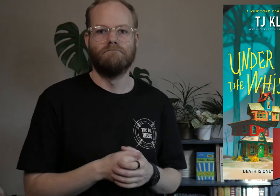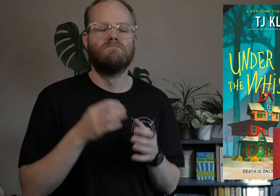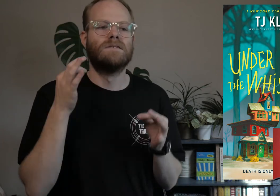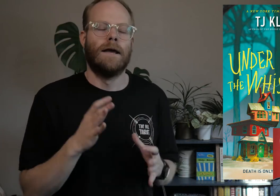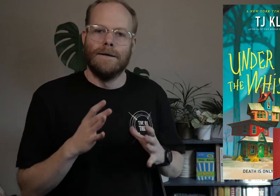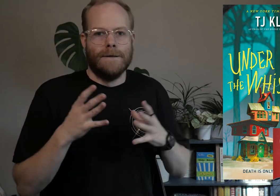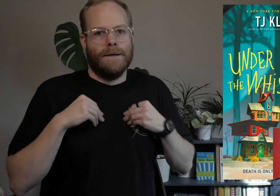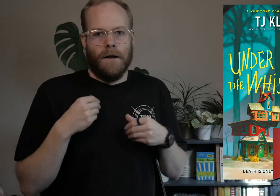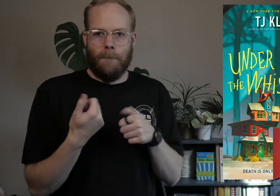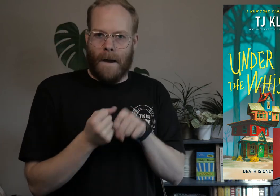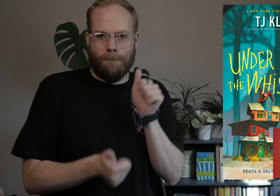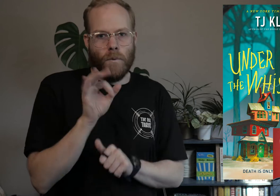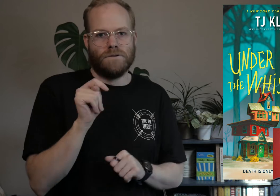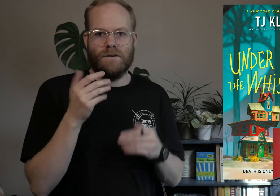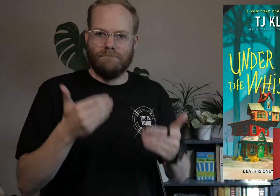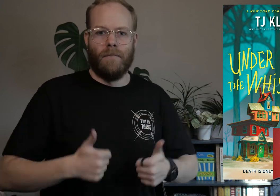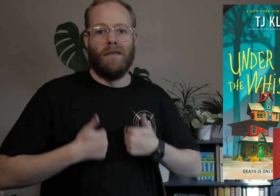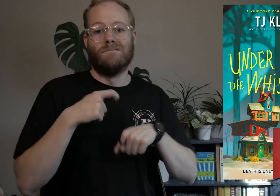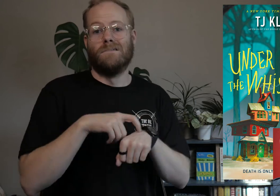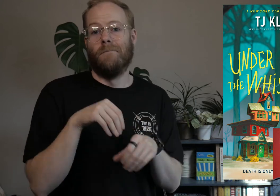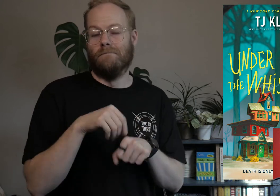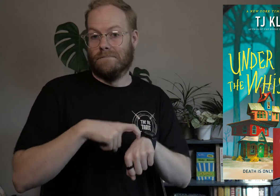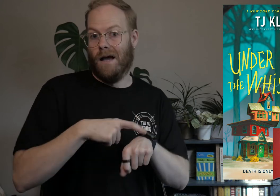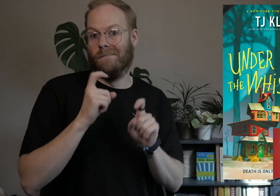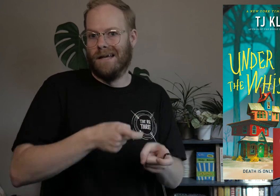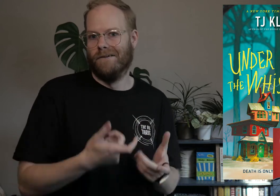He decides to make the most of it and live a lifetime in the time he’s given.